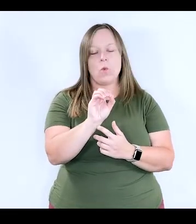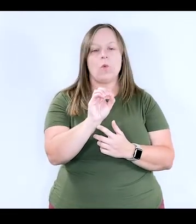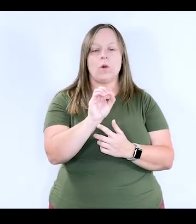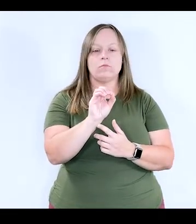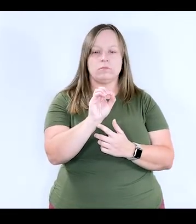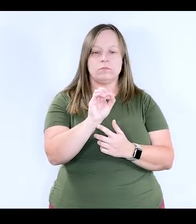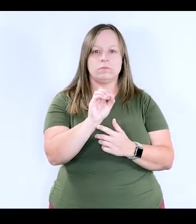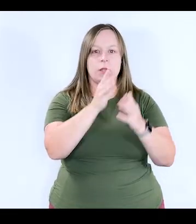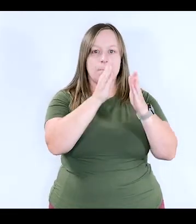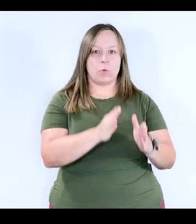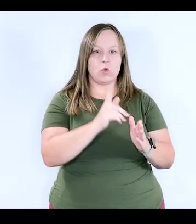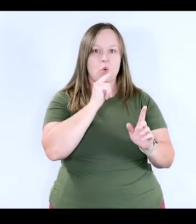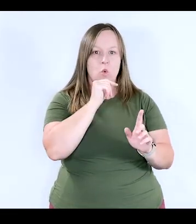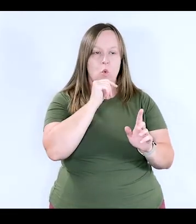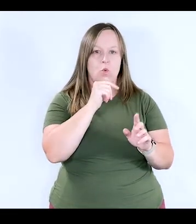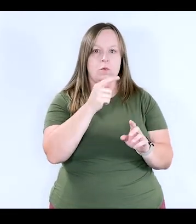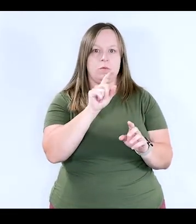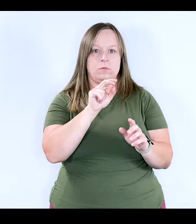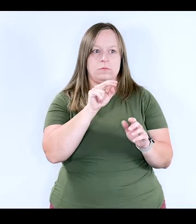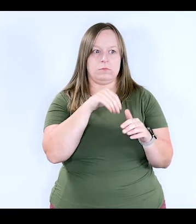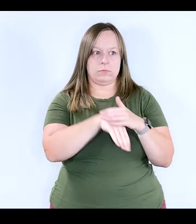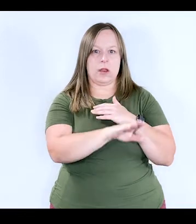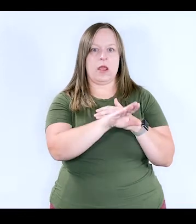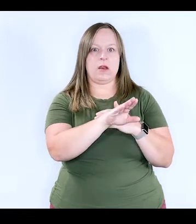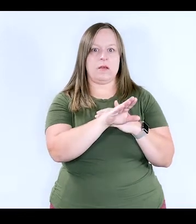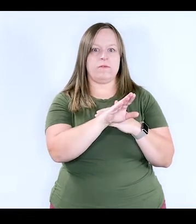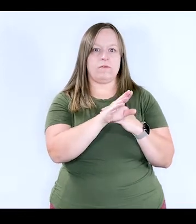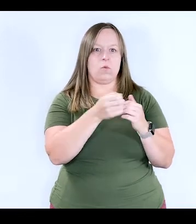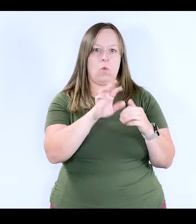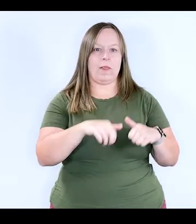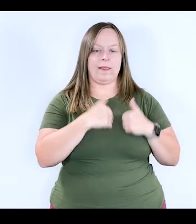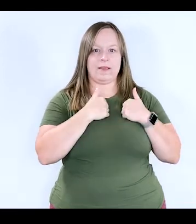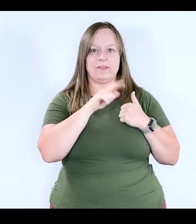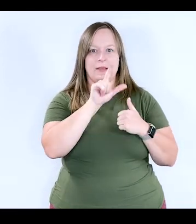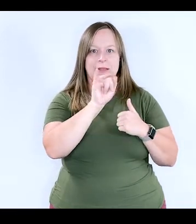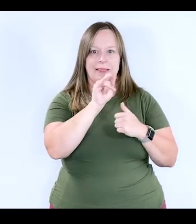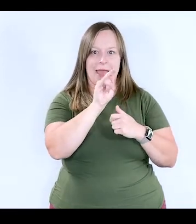is a person who is native or an inhabitant of Latin America.